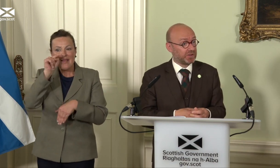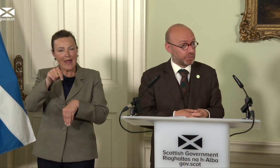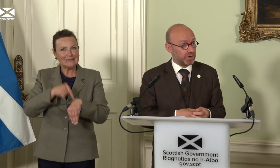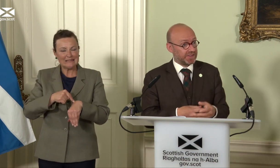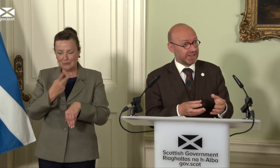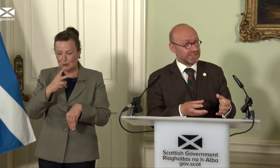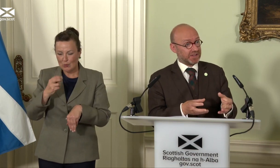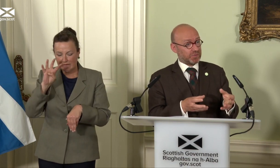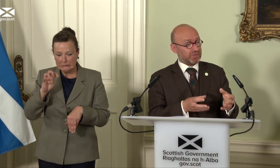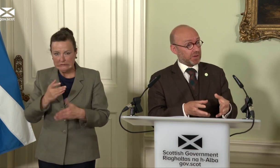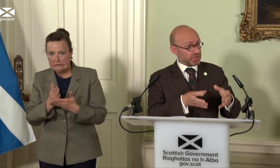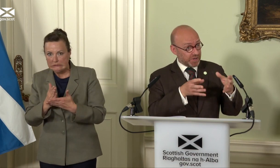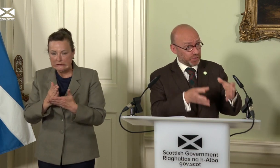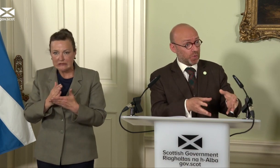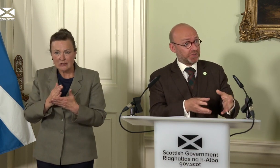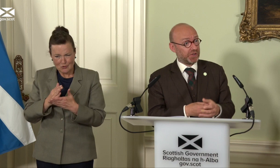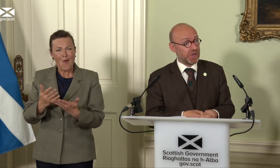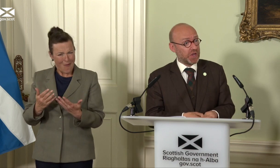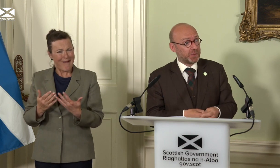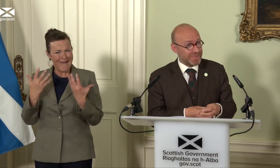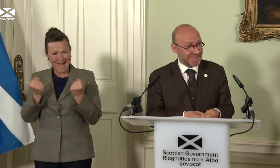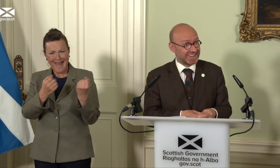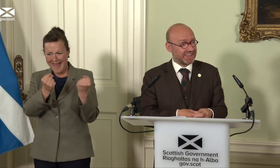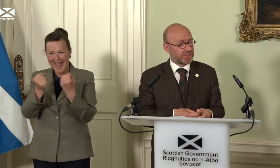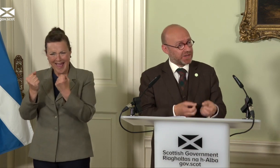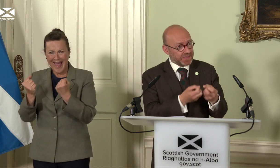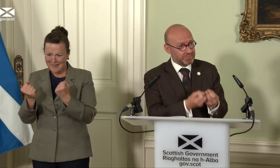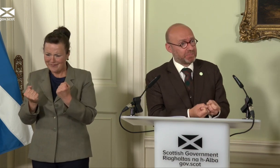vote in the next referendum, so we do want to make the case to them, and I think people